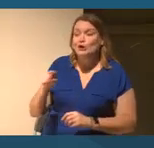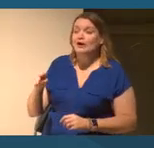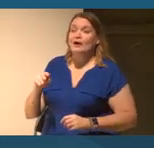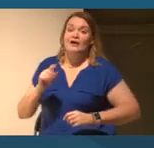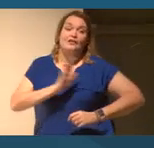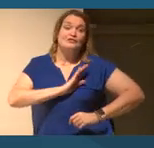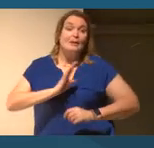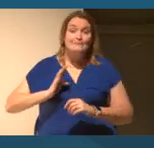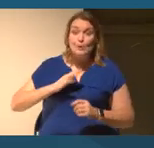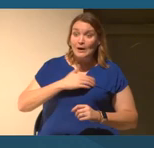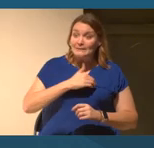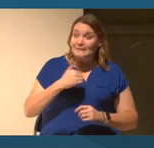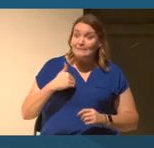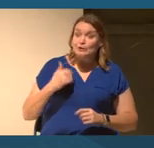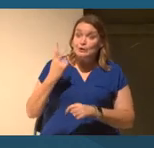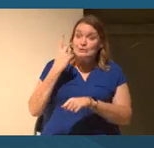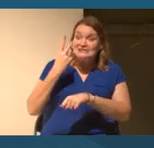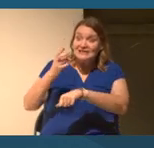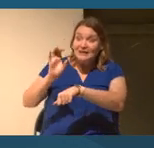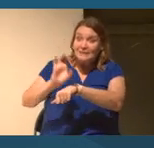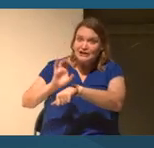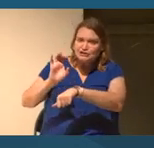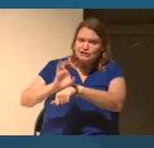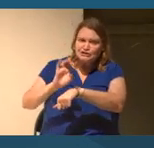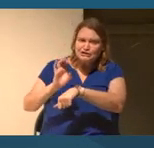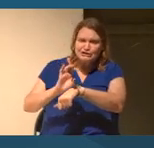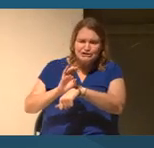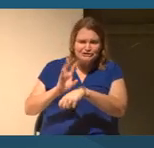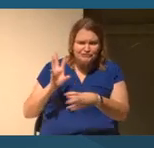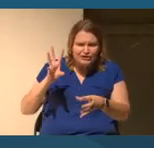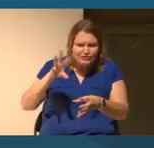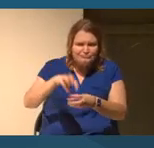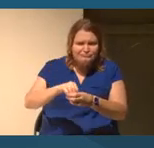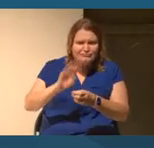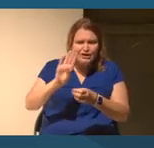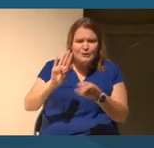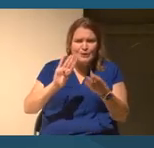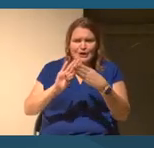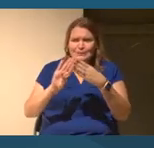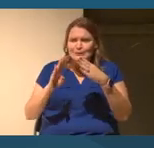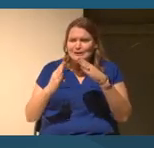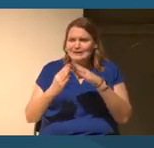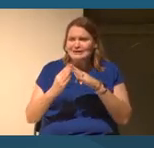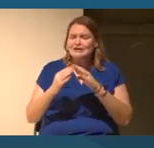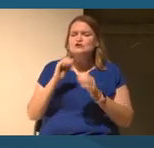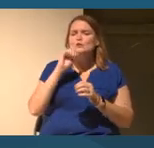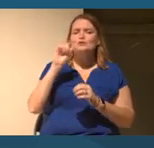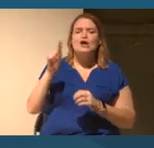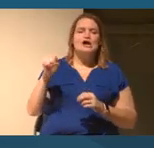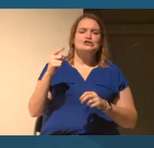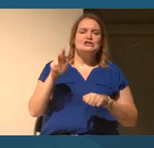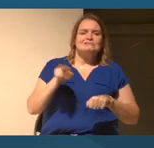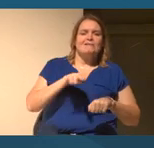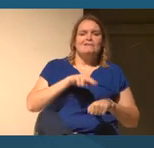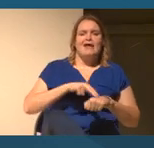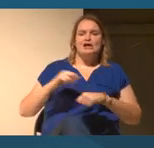You are you know, in close community with people. And so it's not just kind of being on a national stage and saying, go do it.